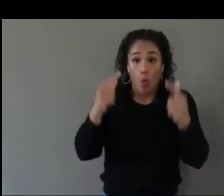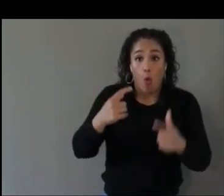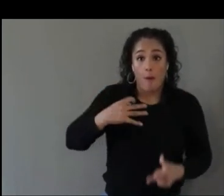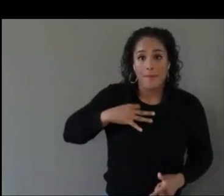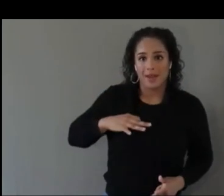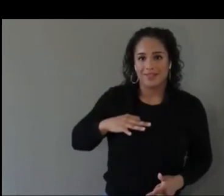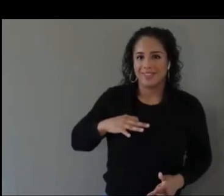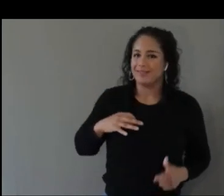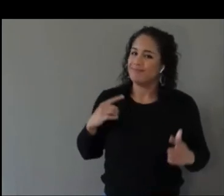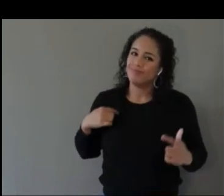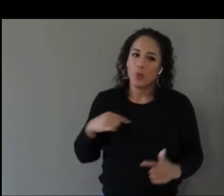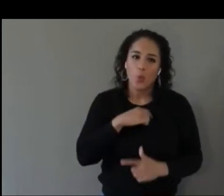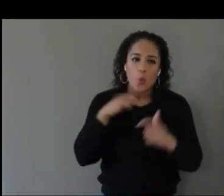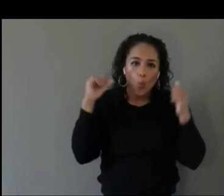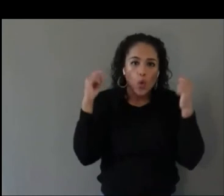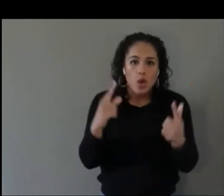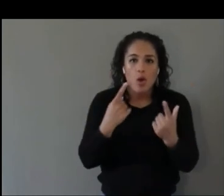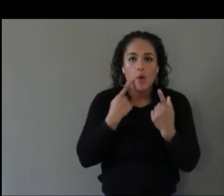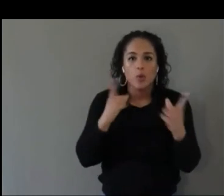Wonderful.